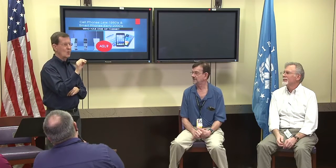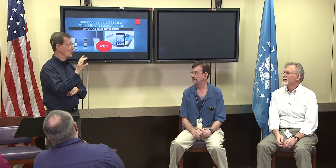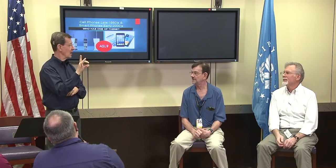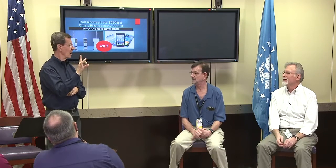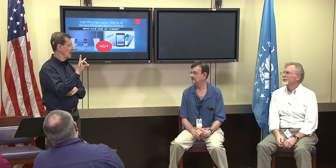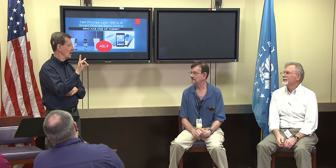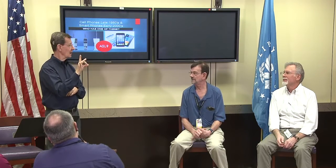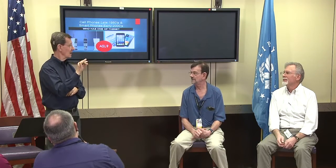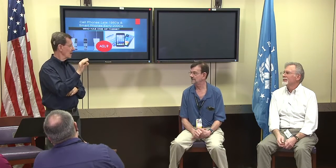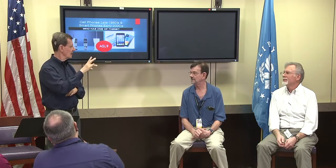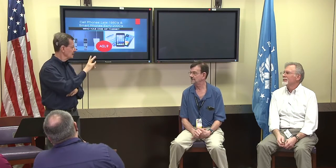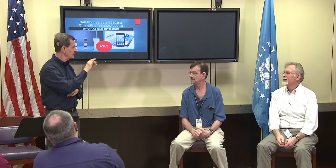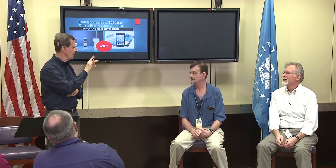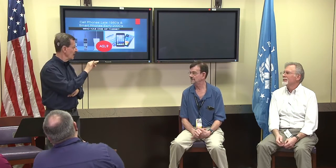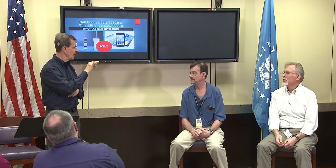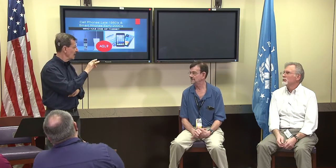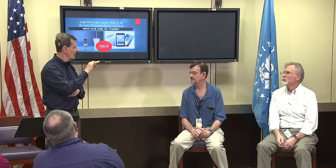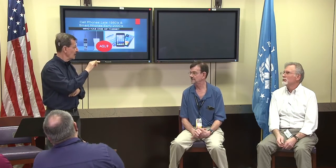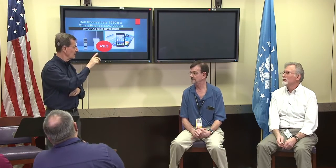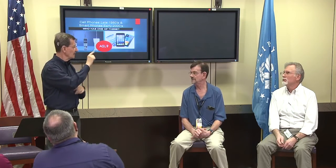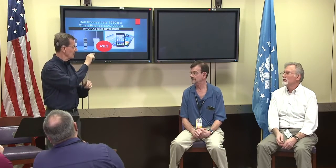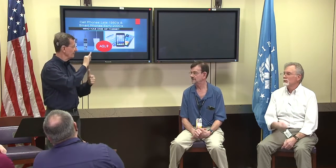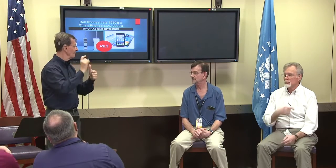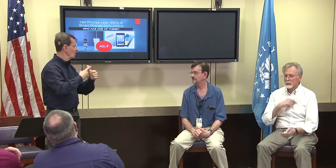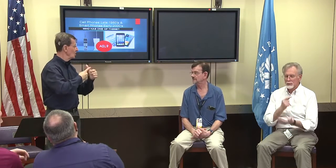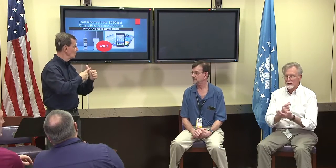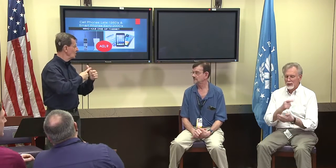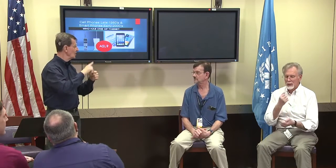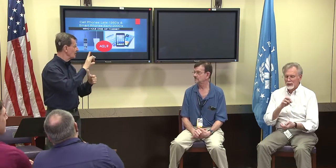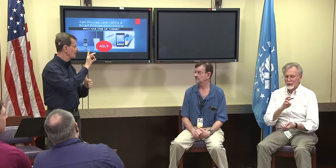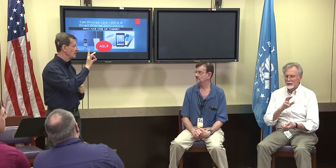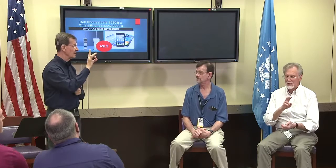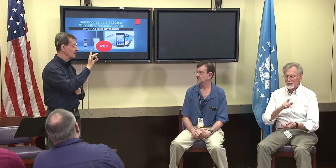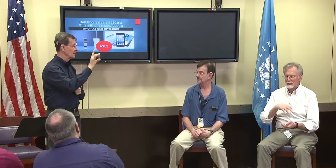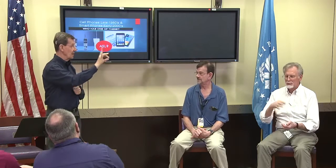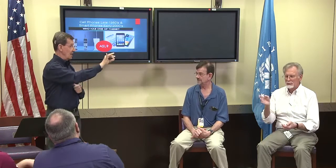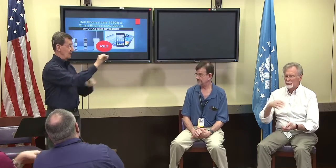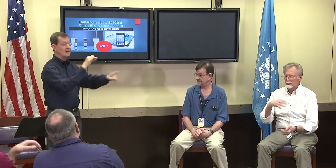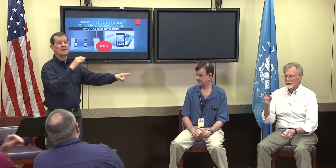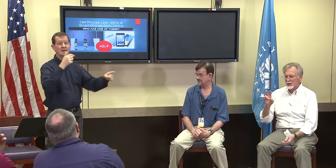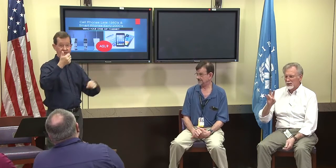with our hearing colleagues and then I think it was about nineteen. Eighty?